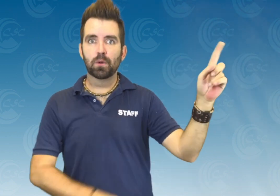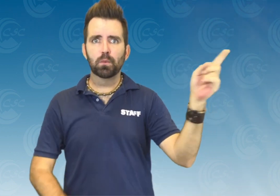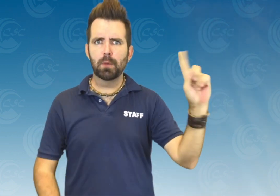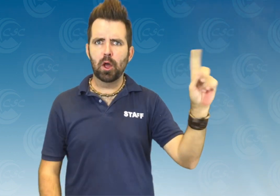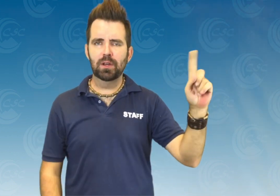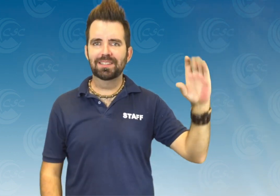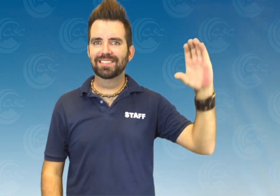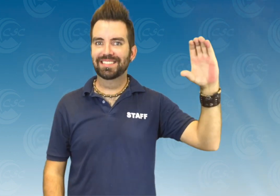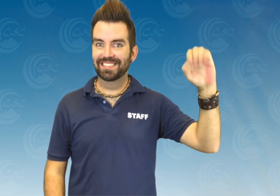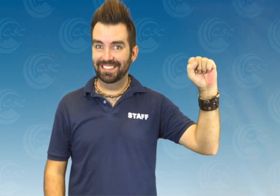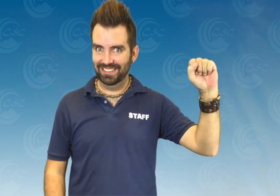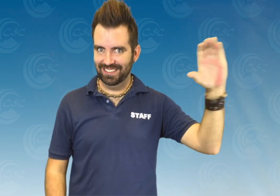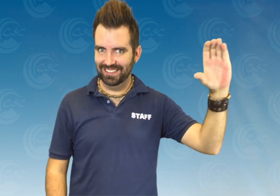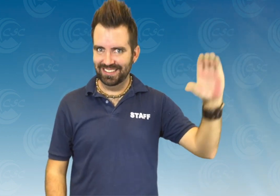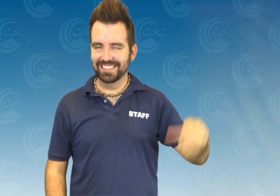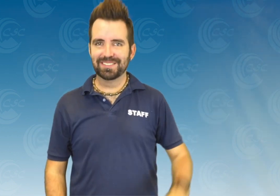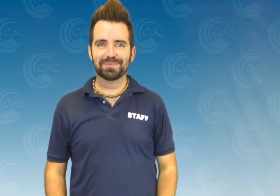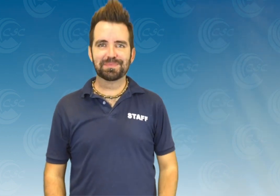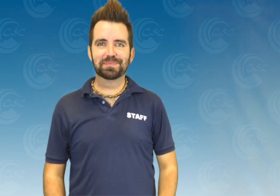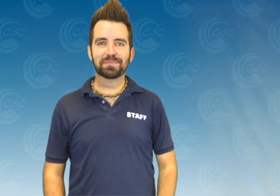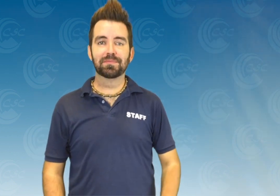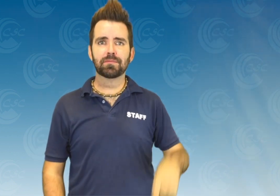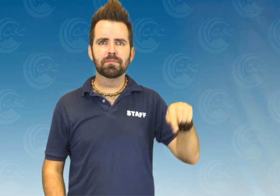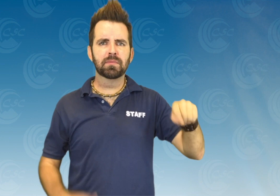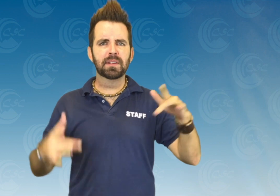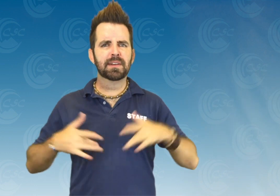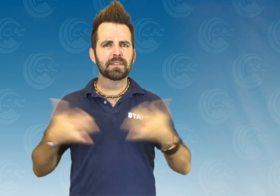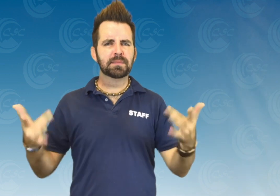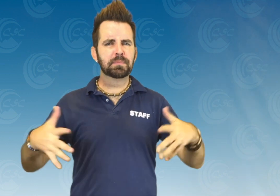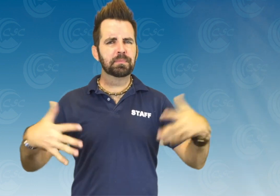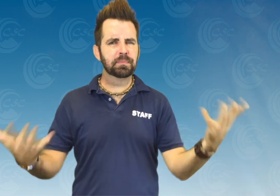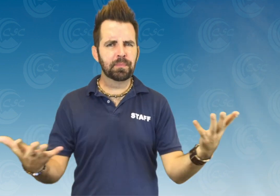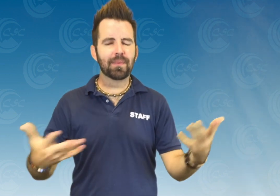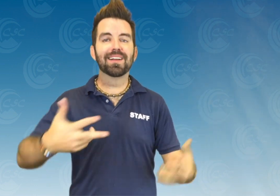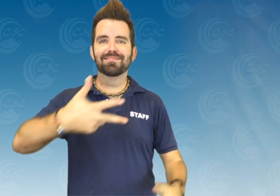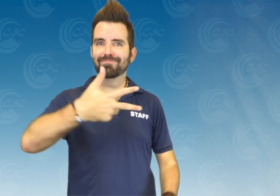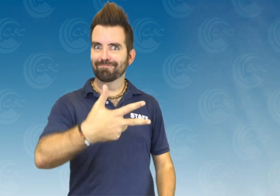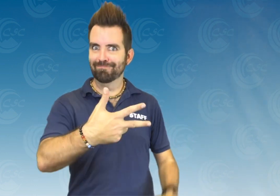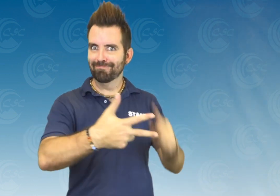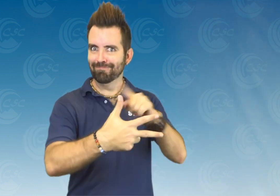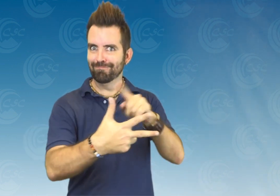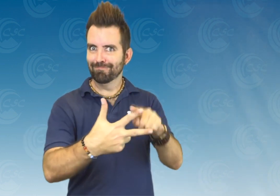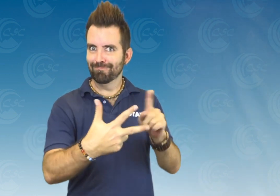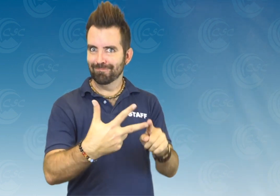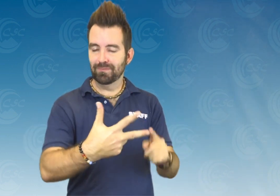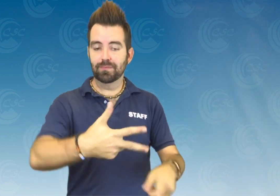Where? Comprehensive Service Center, CSC! This event consists of what? Three things!